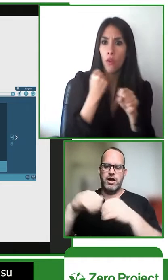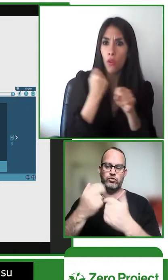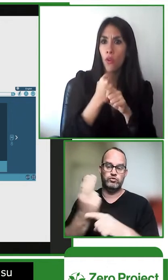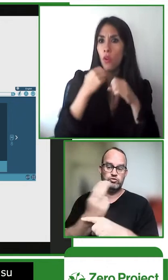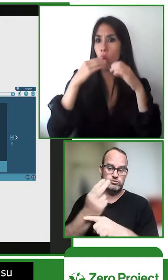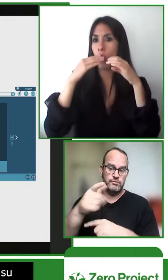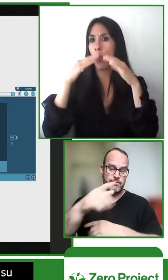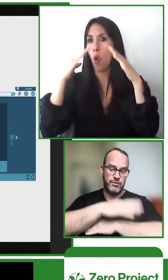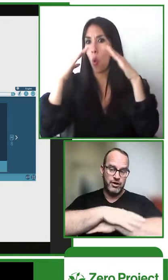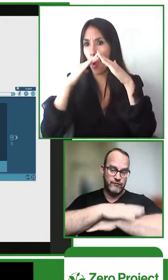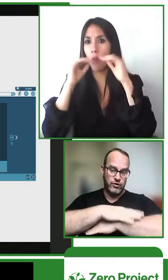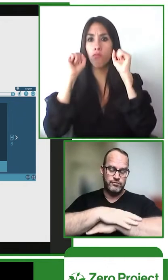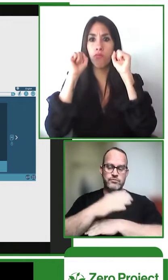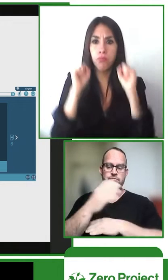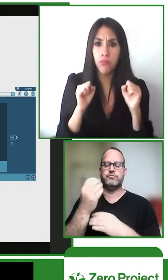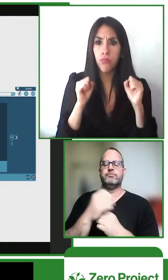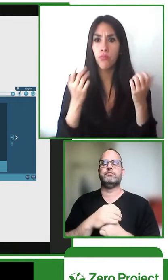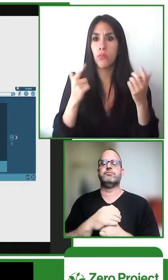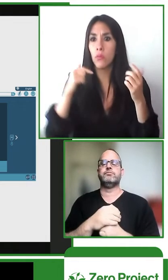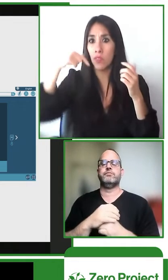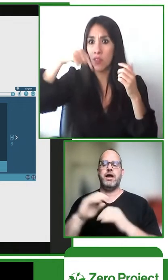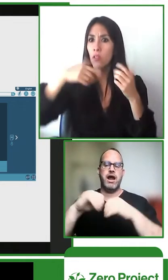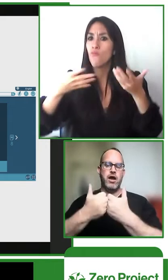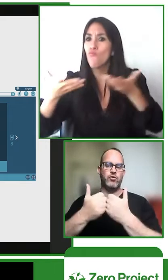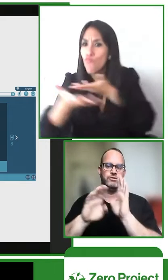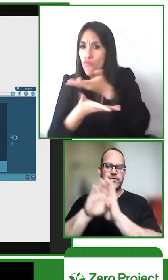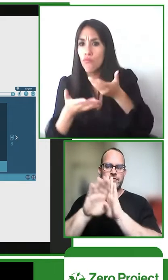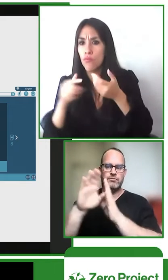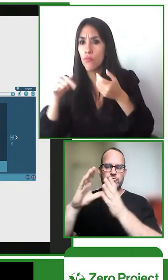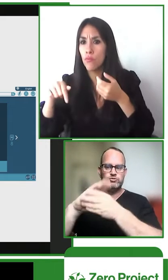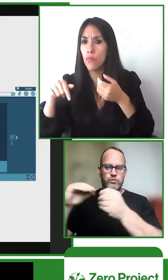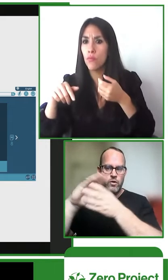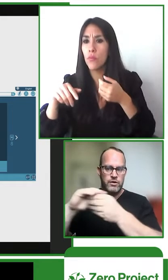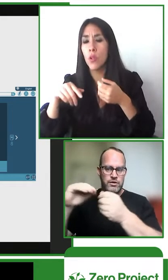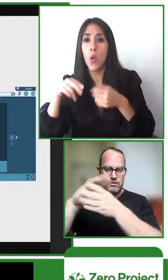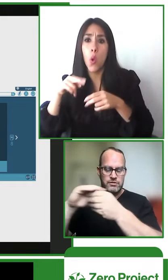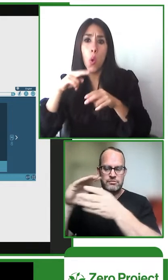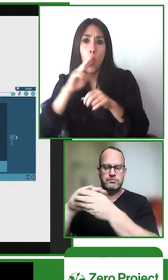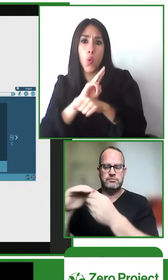component of the platform involves details on how to develop content